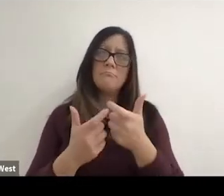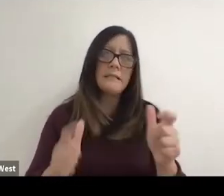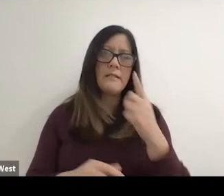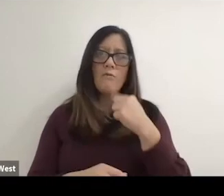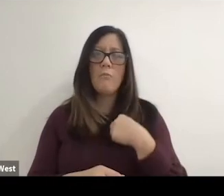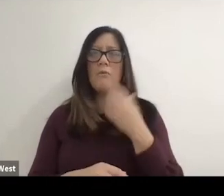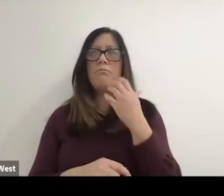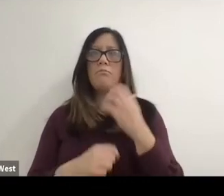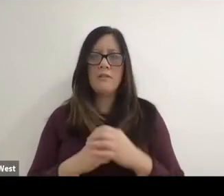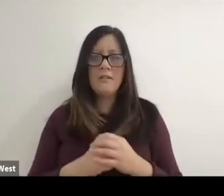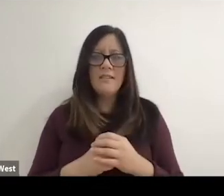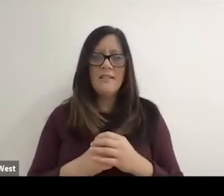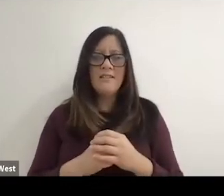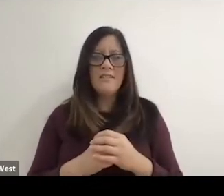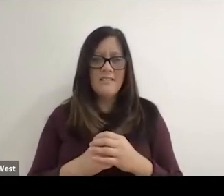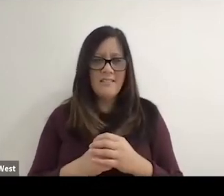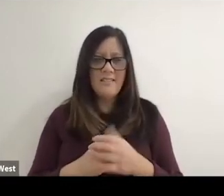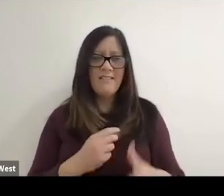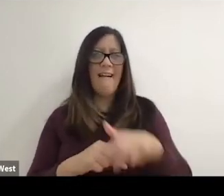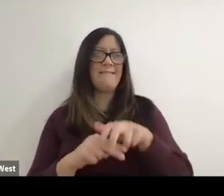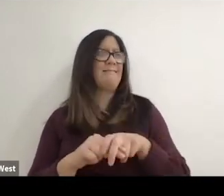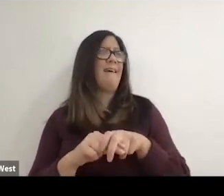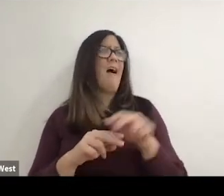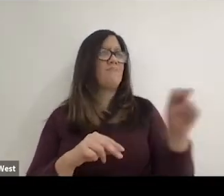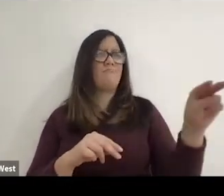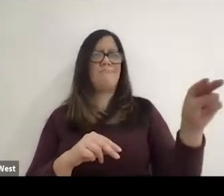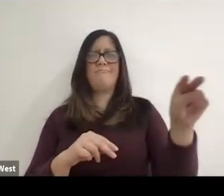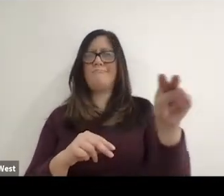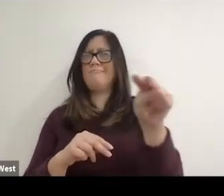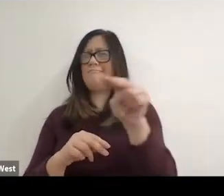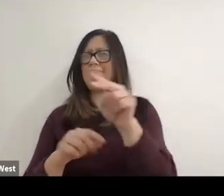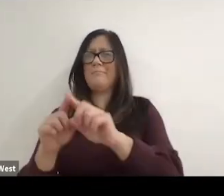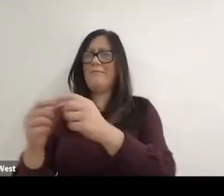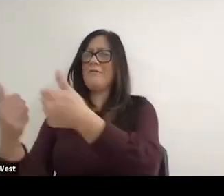was sitting out there looking at these 12 tennis courts and all these wheelchair tennis players and